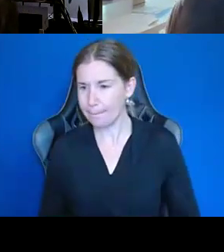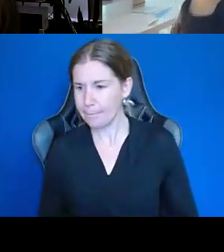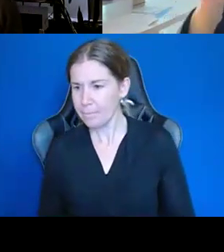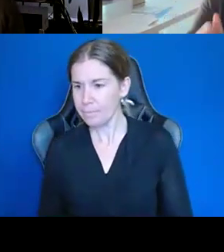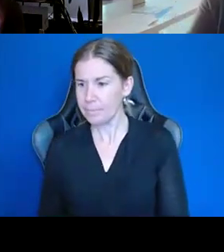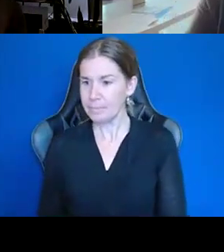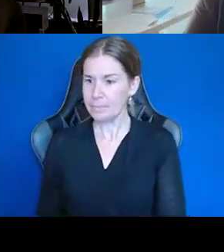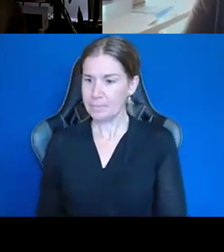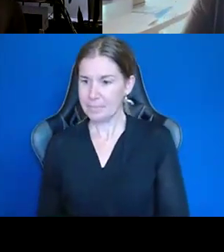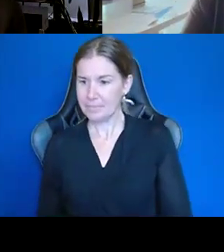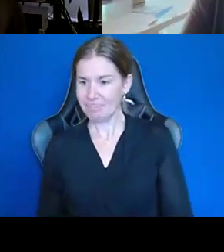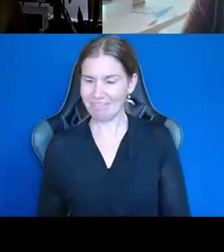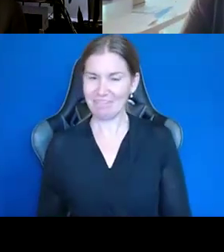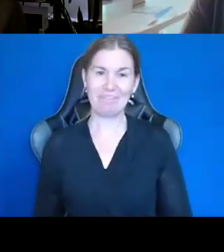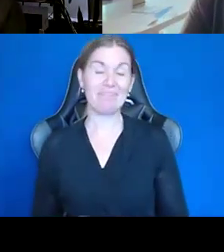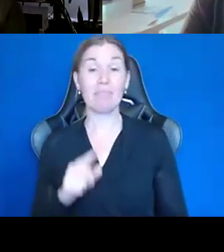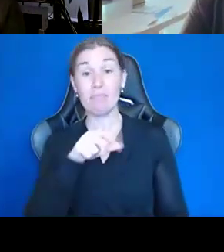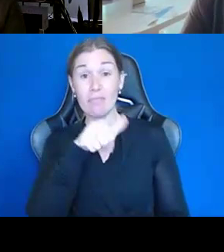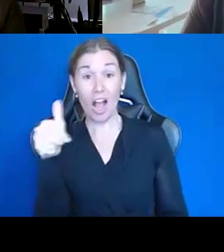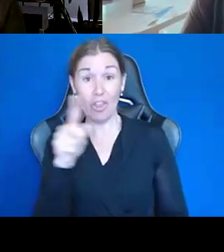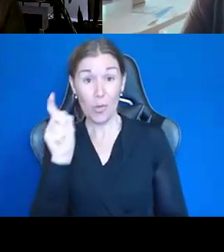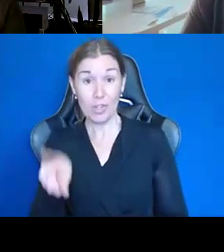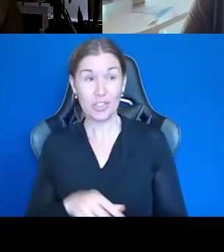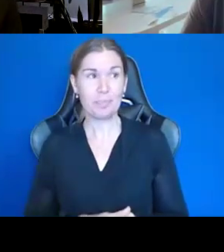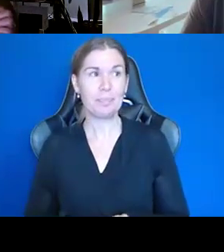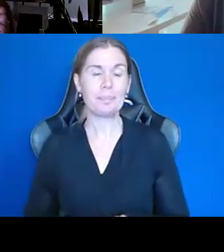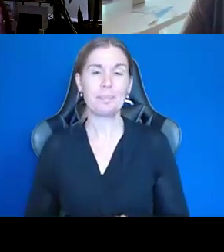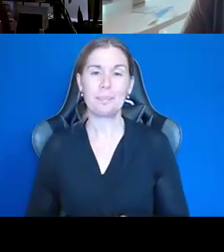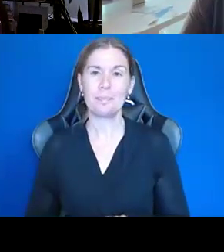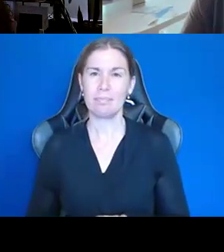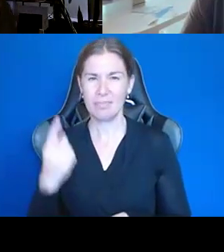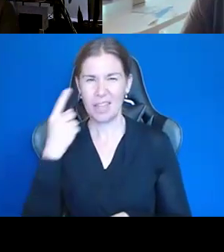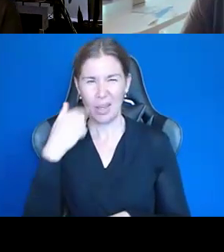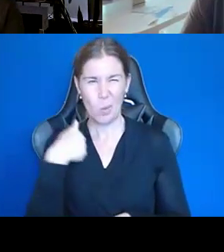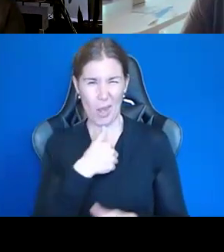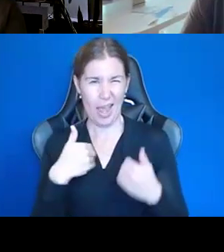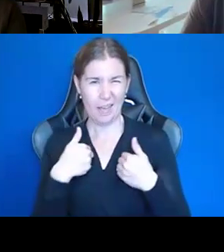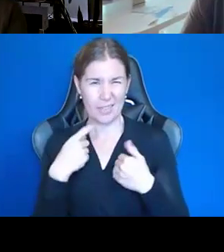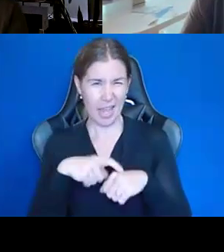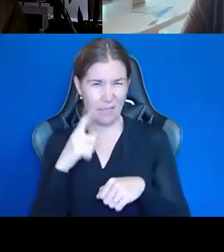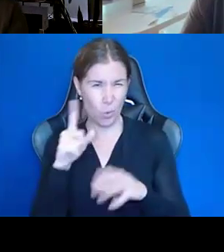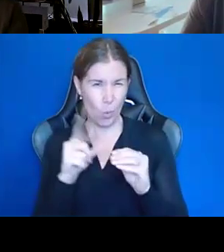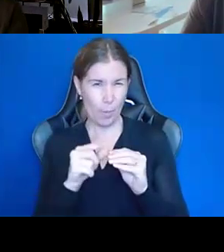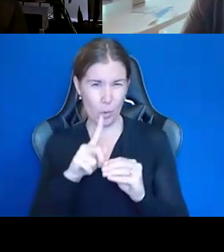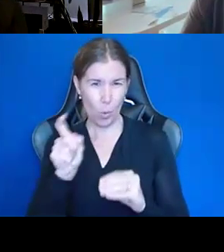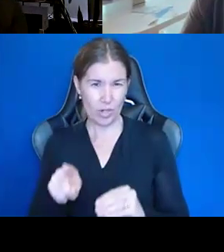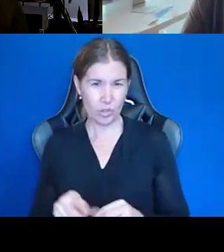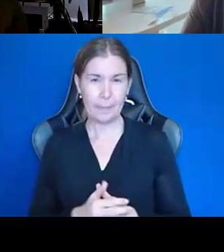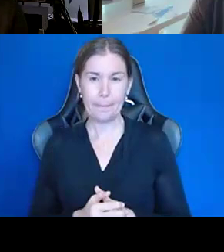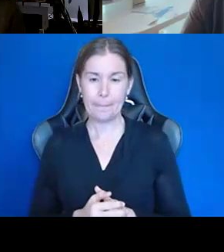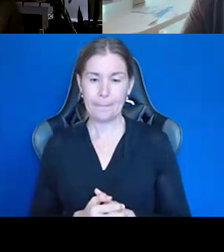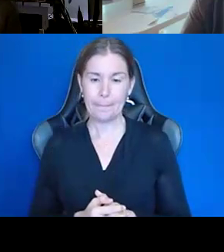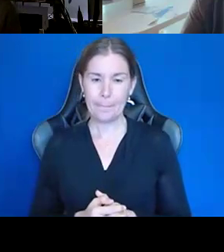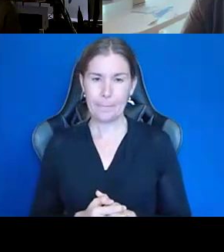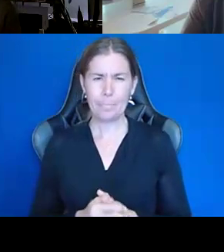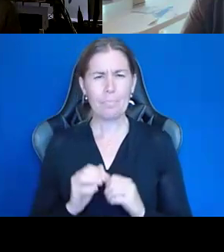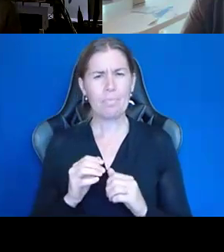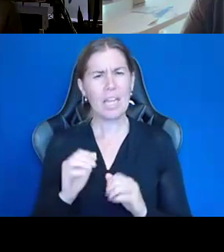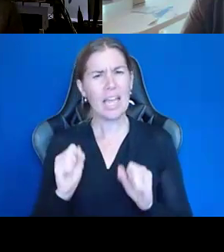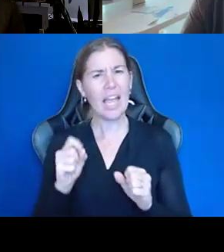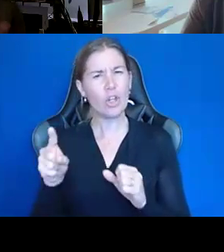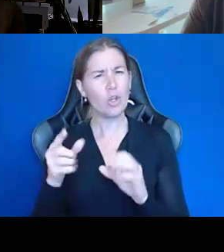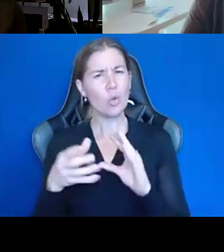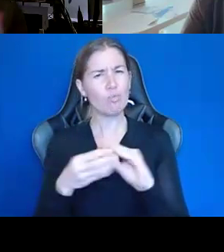So, the other question that I think we have time for is, can you speak to what you did